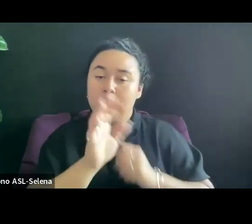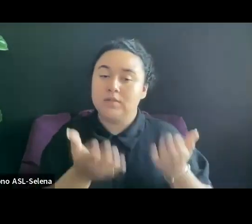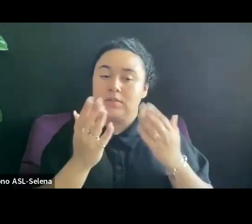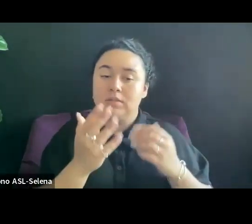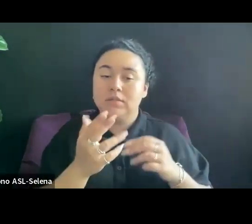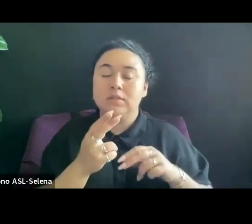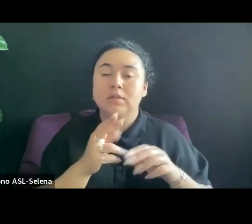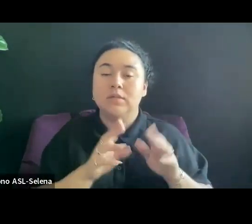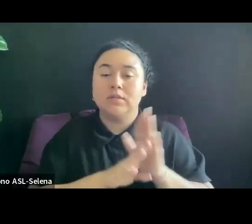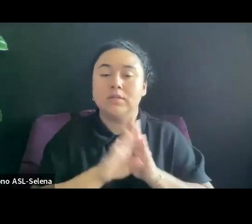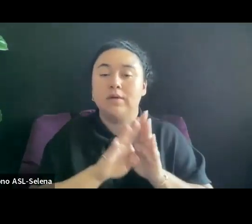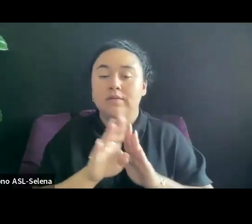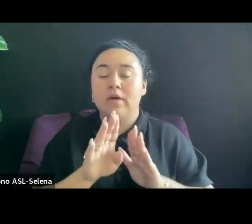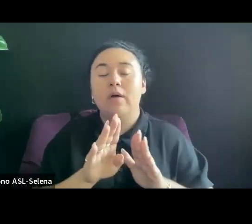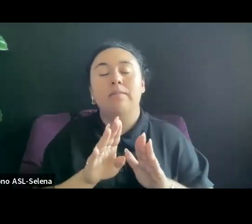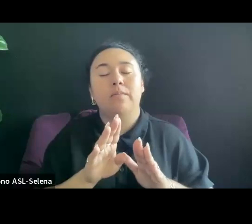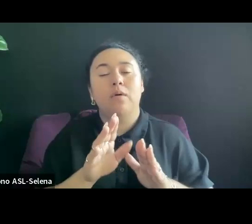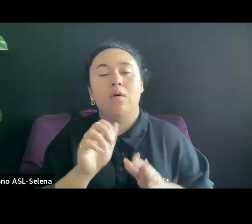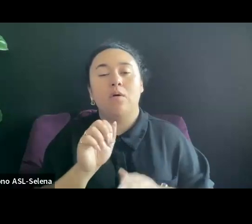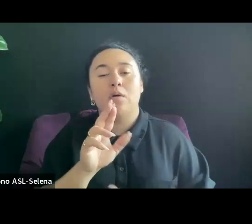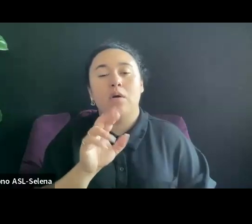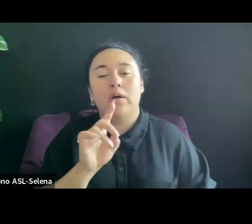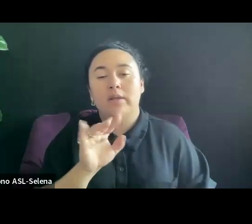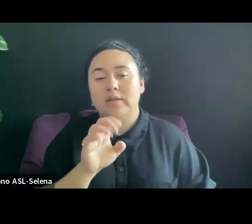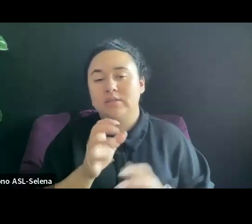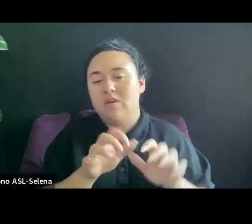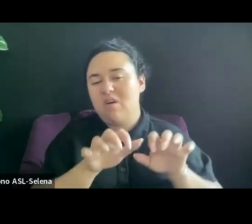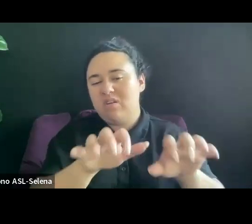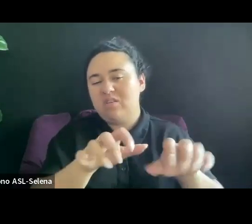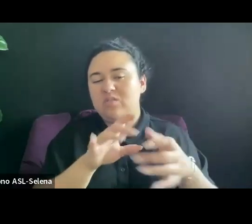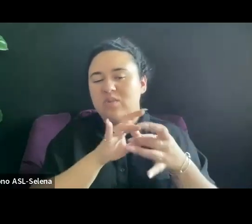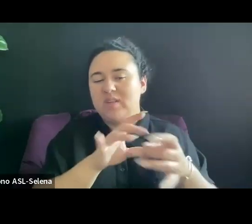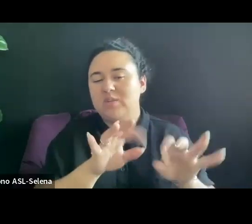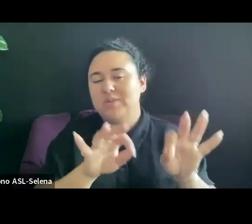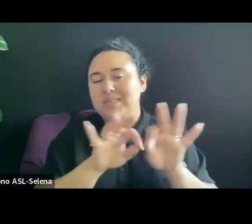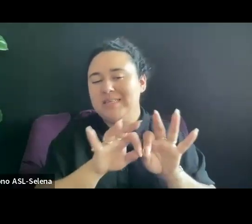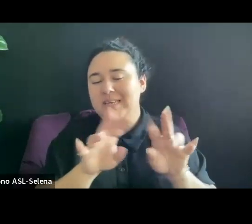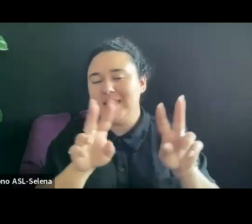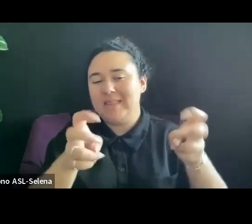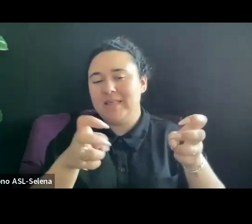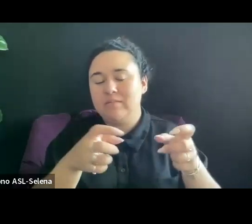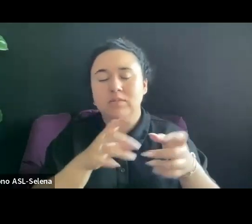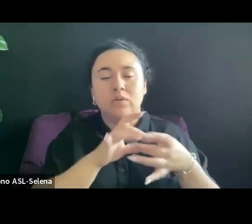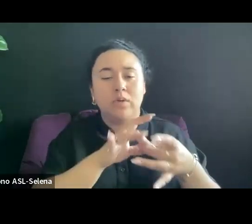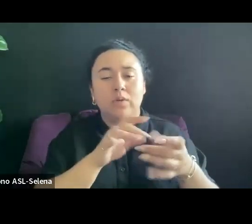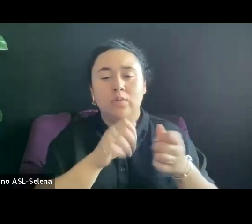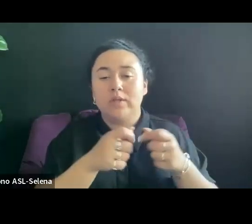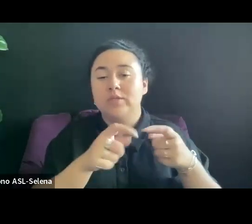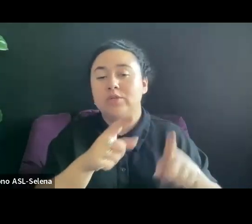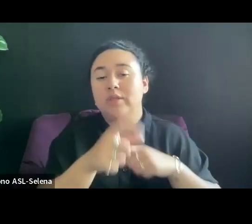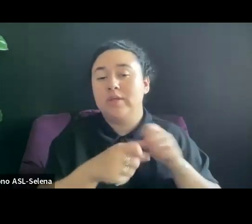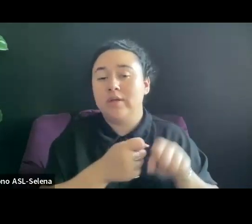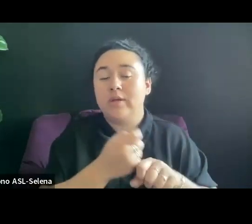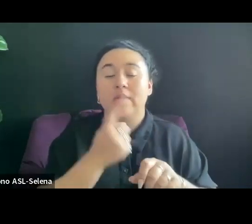EVERYONE CAN RELATE TO DURING THE YEAR SUCH AS BLACK HISTORY MONTH, WOMEN'S HISTORY MONTH AND KEY